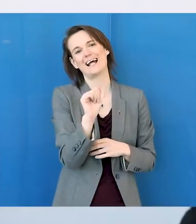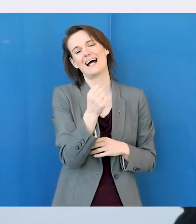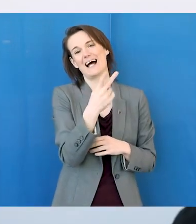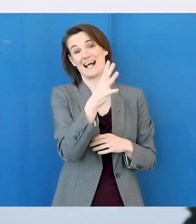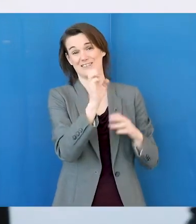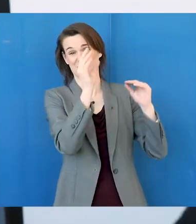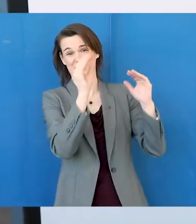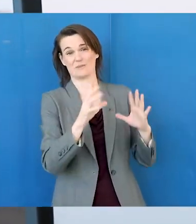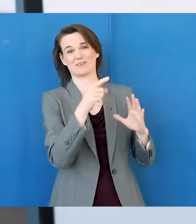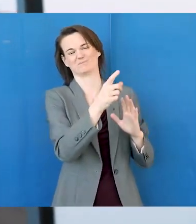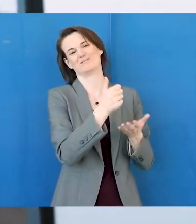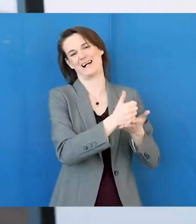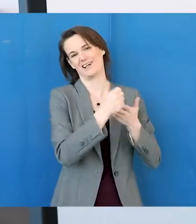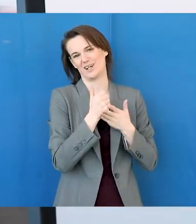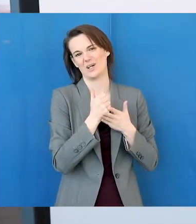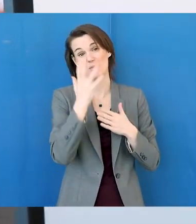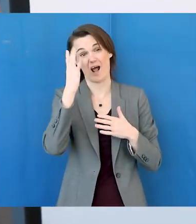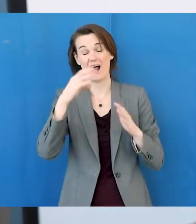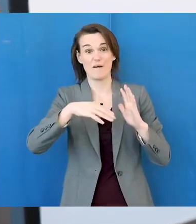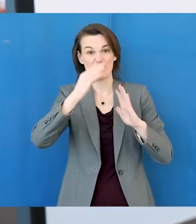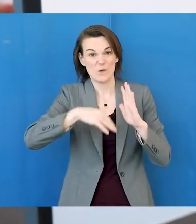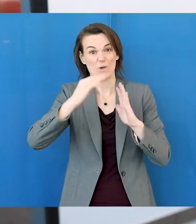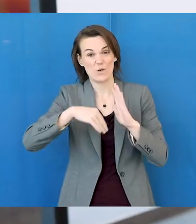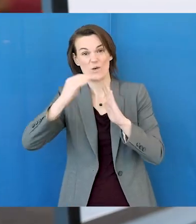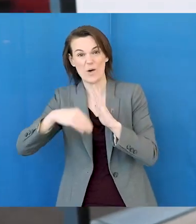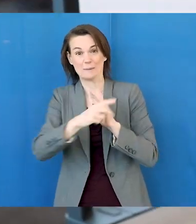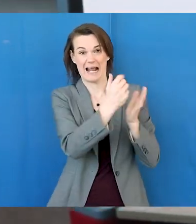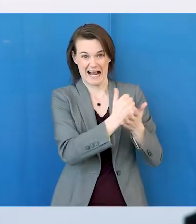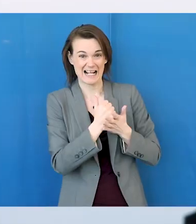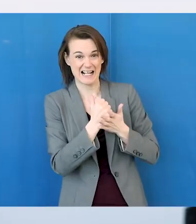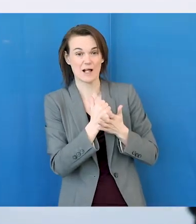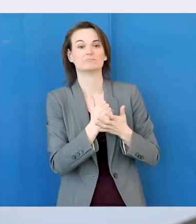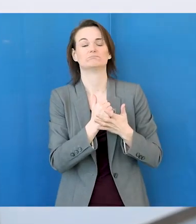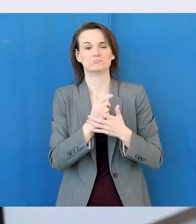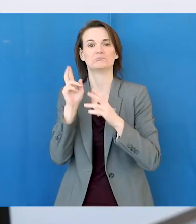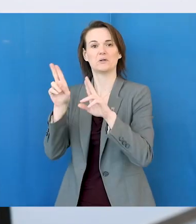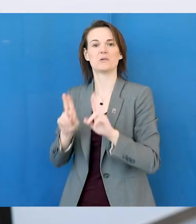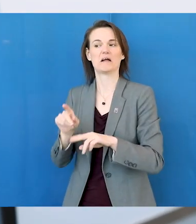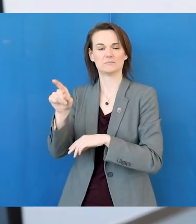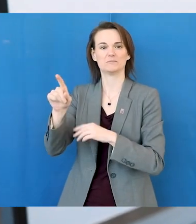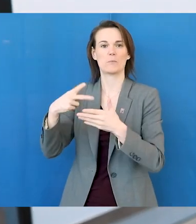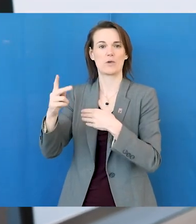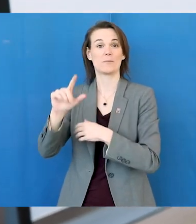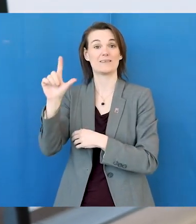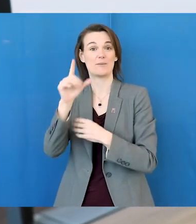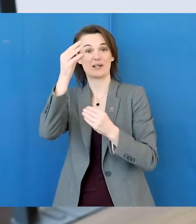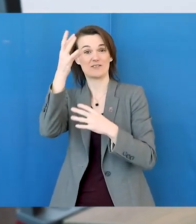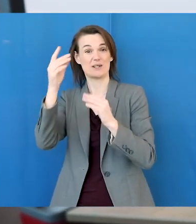I had help from some of my instructors filling out the application and I applied for the Library